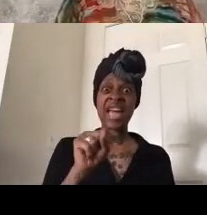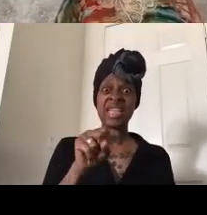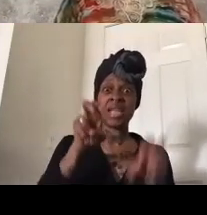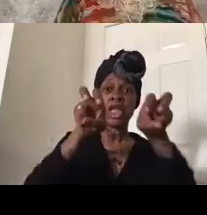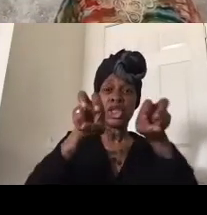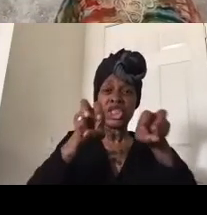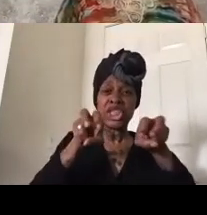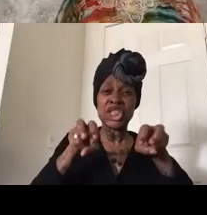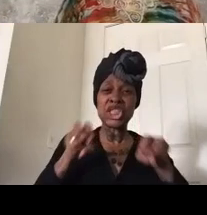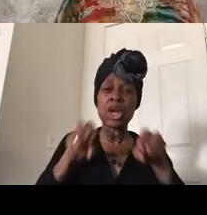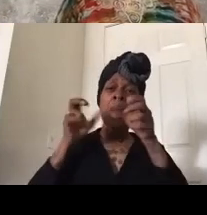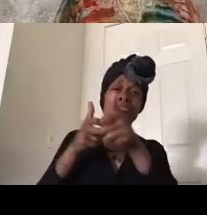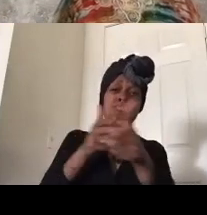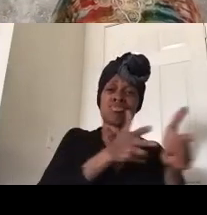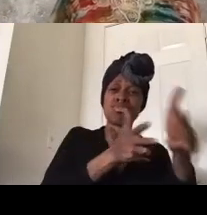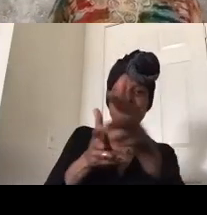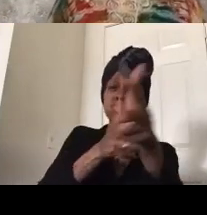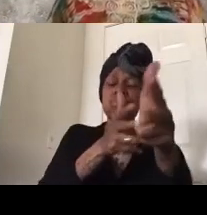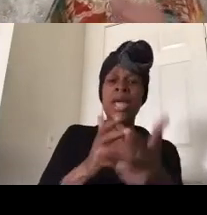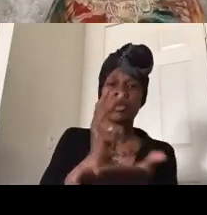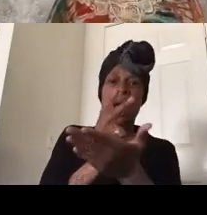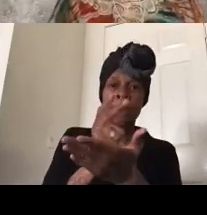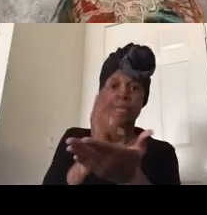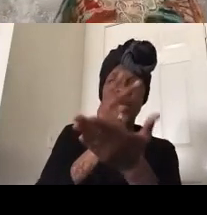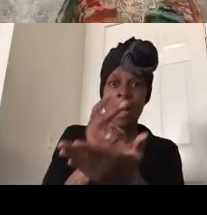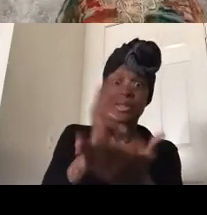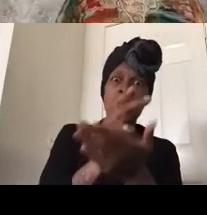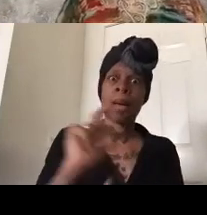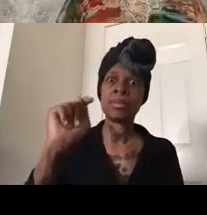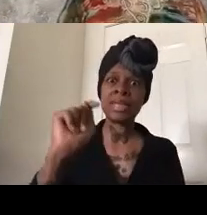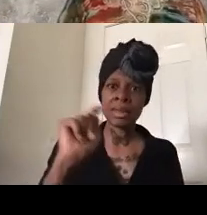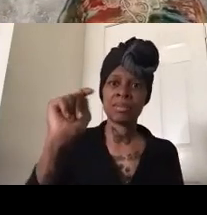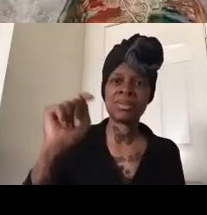coordinate the peace schedule um by 2015 we